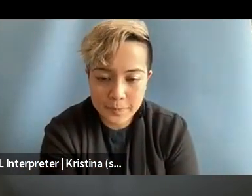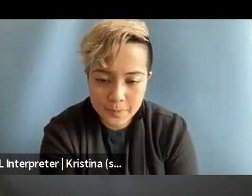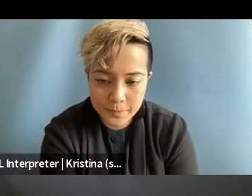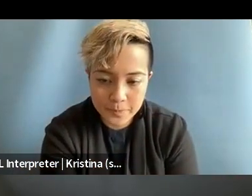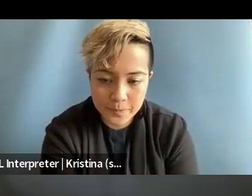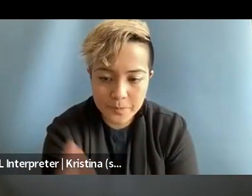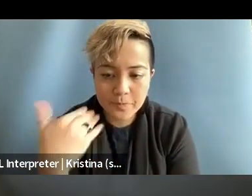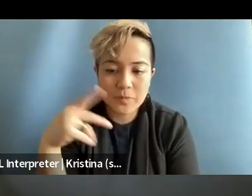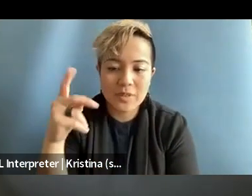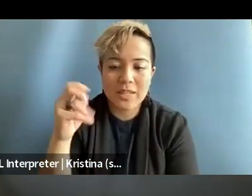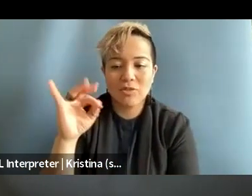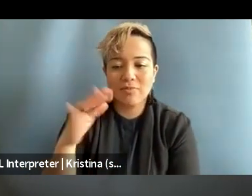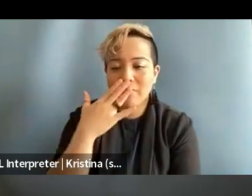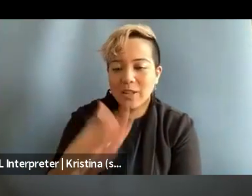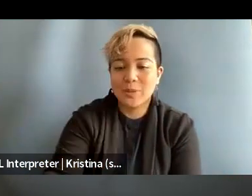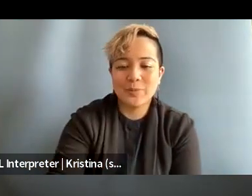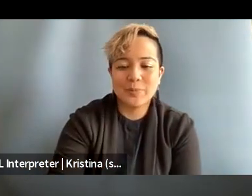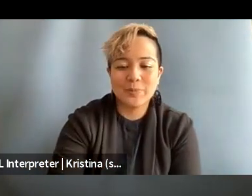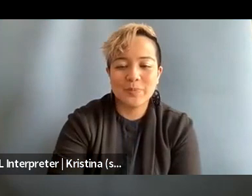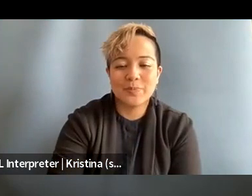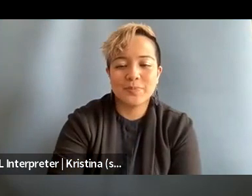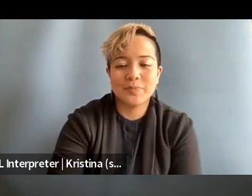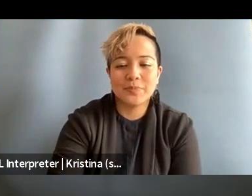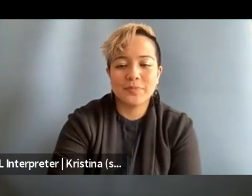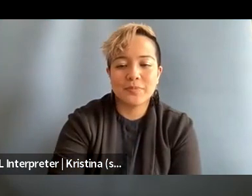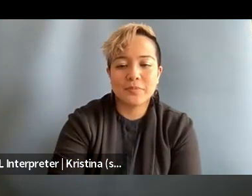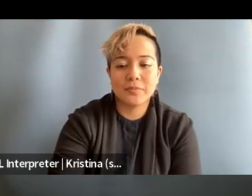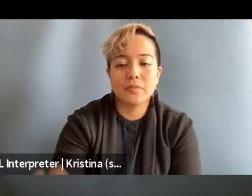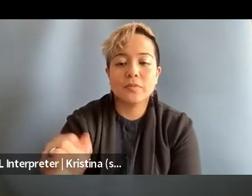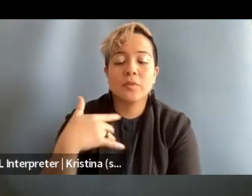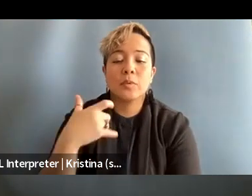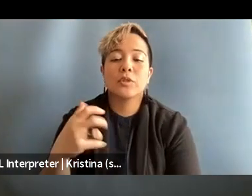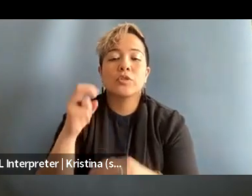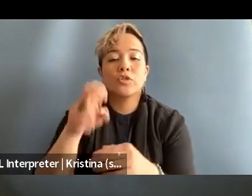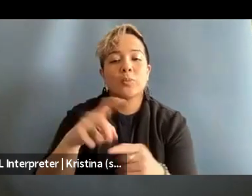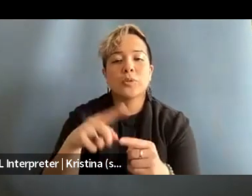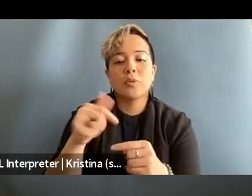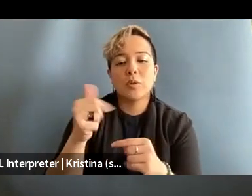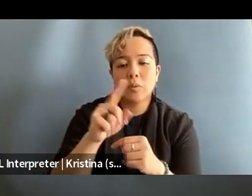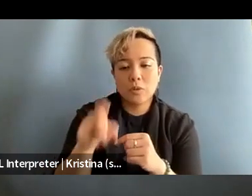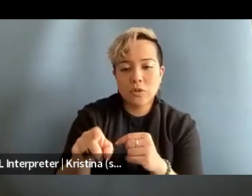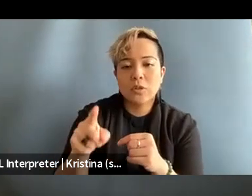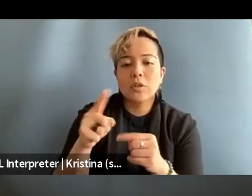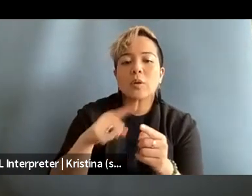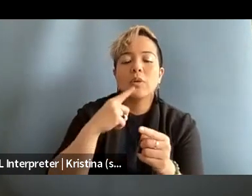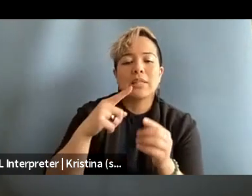This is Kendra. Thank you, Pratika. All right, so I wanna jump to another question that really stuck out to me